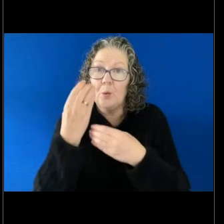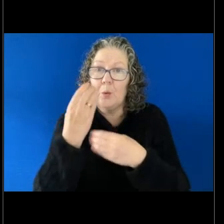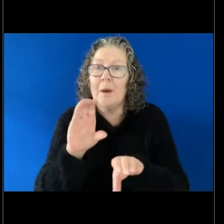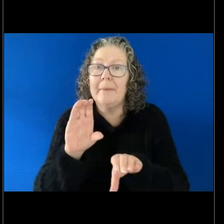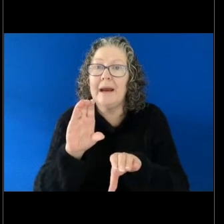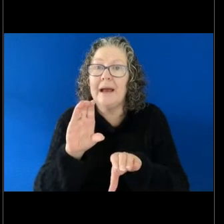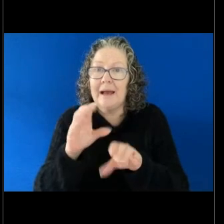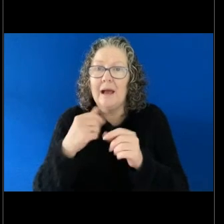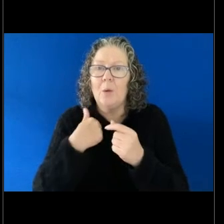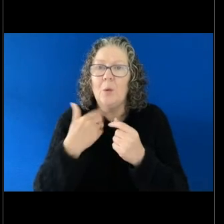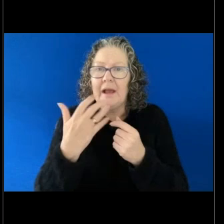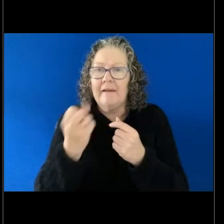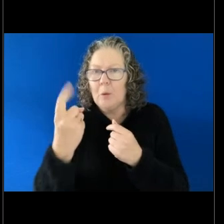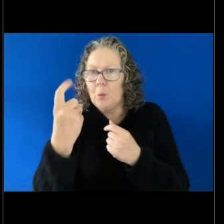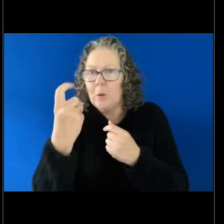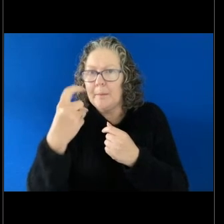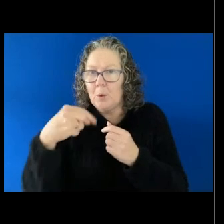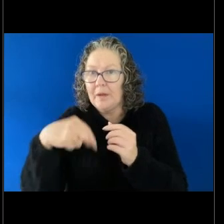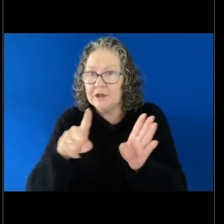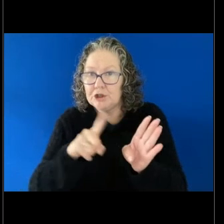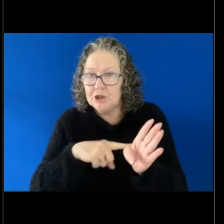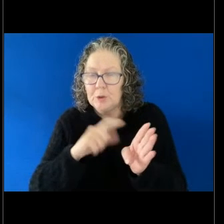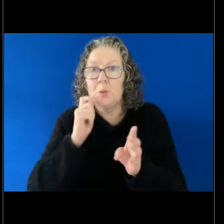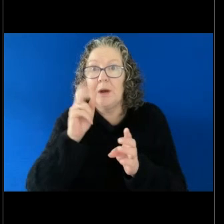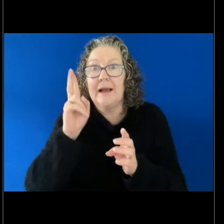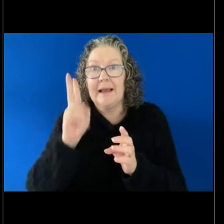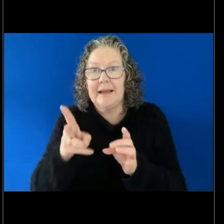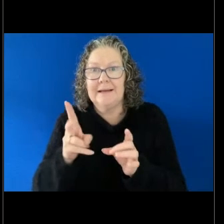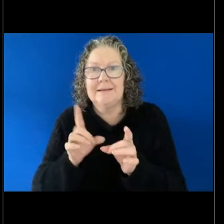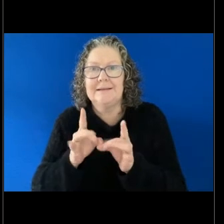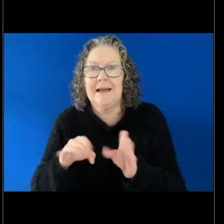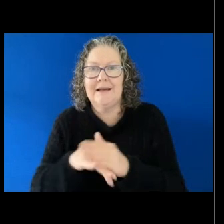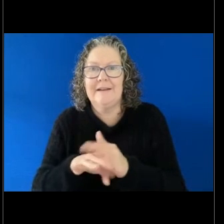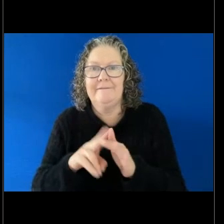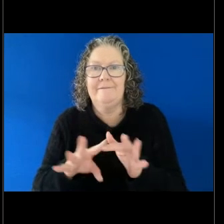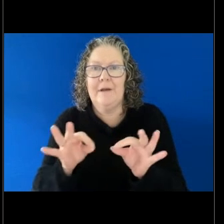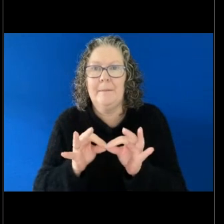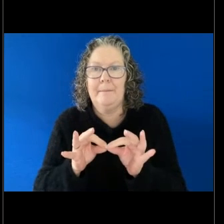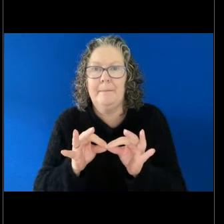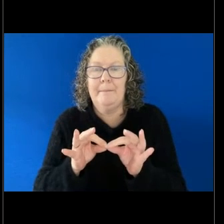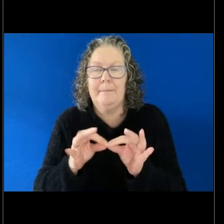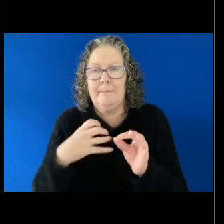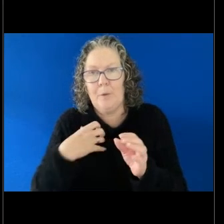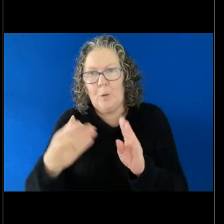year and then we'll be starting up again in February next year. If you did want to sign